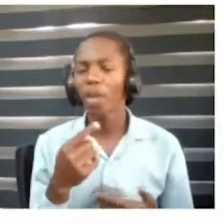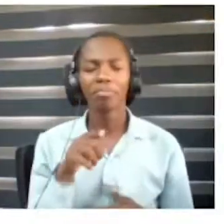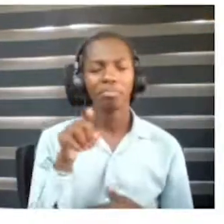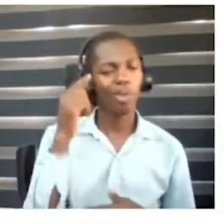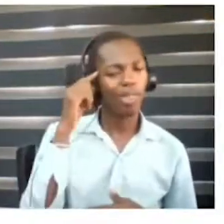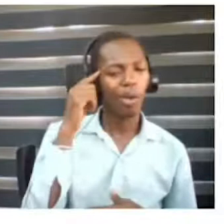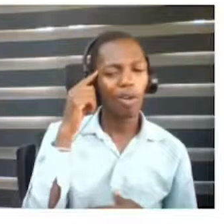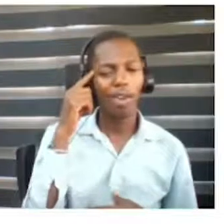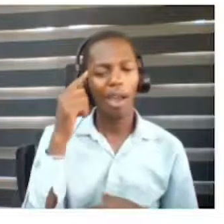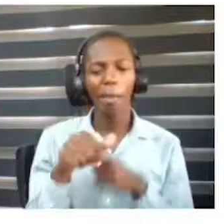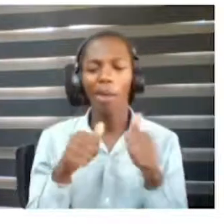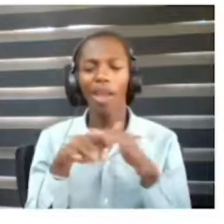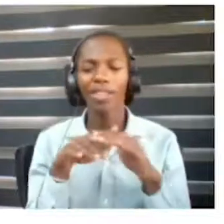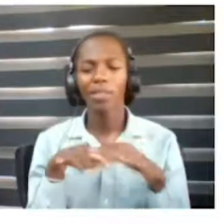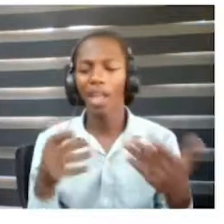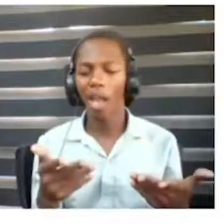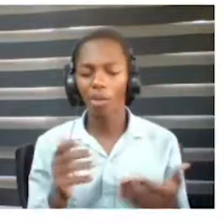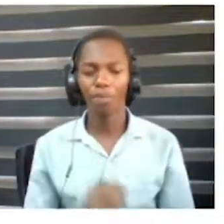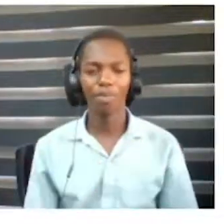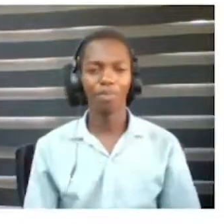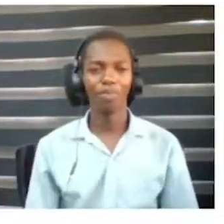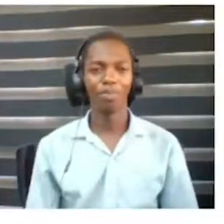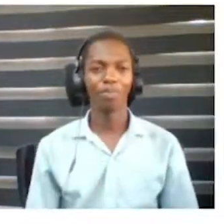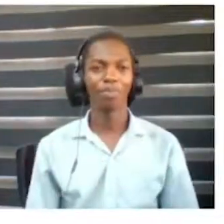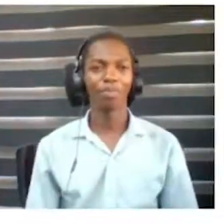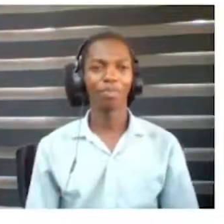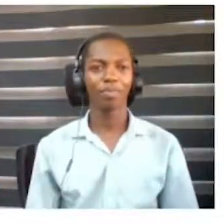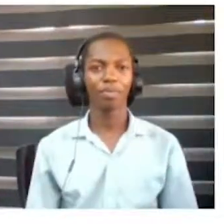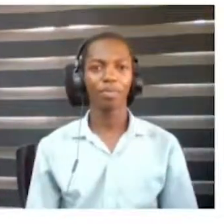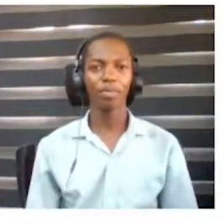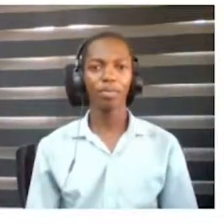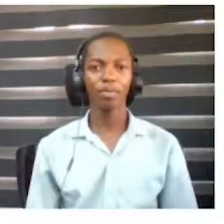who it benefits and your thought about accessibility.